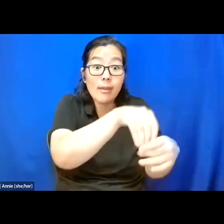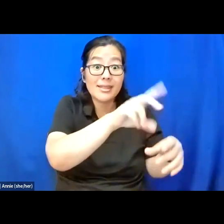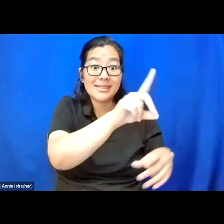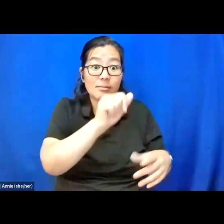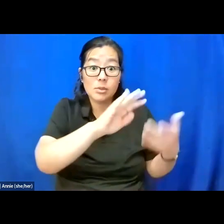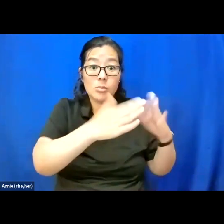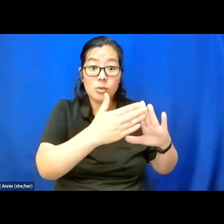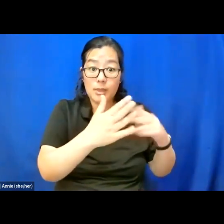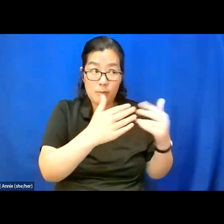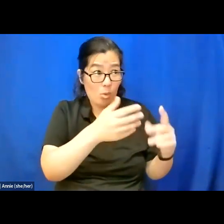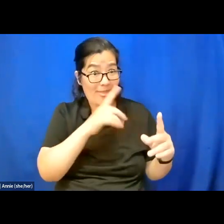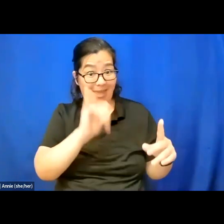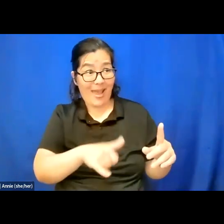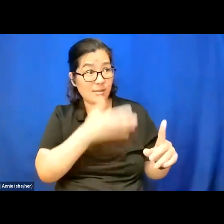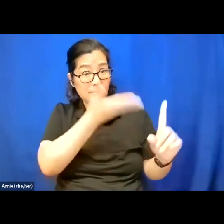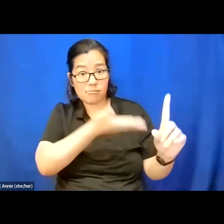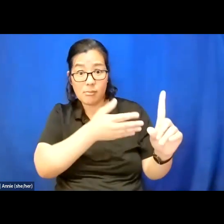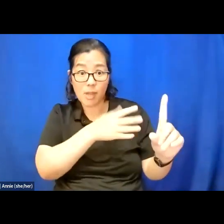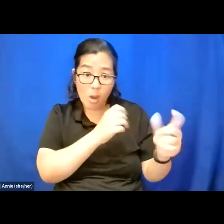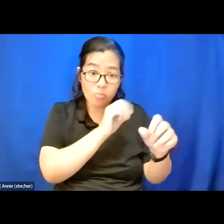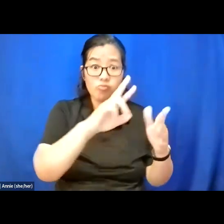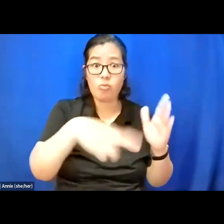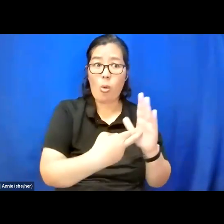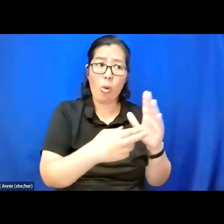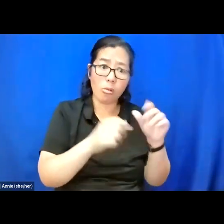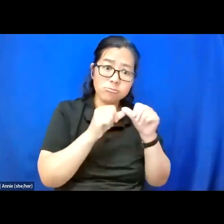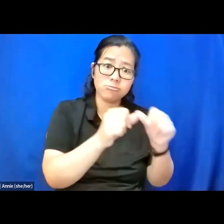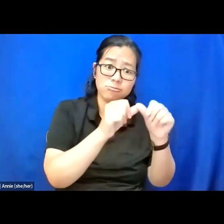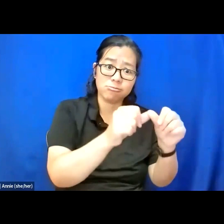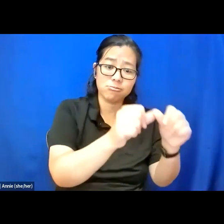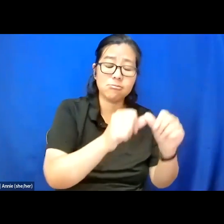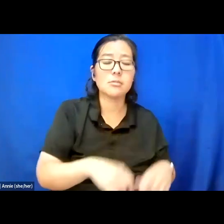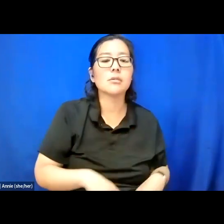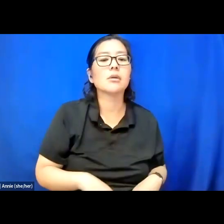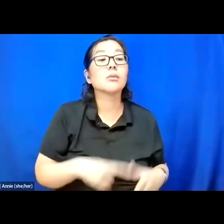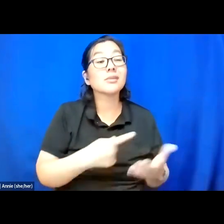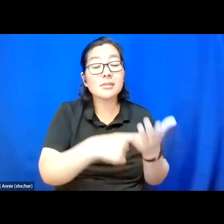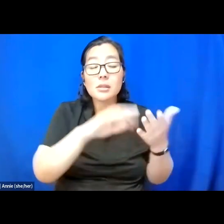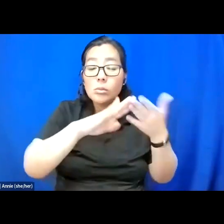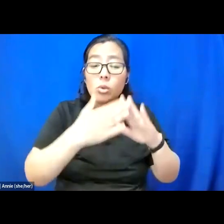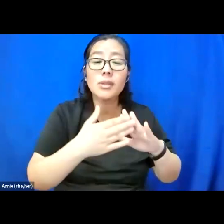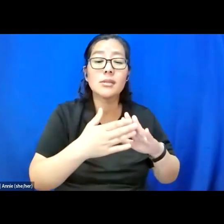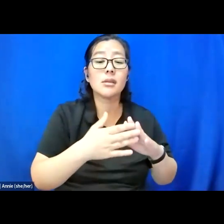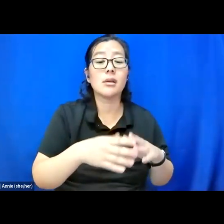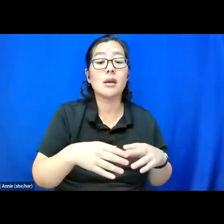even though that is what they do all the time. When we talk about communities and intellectual and developmental disabilities,